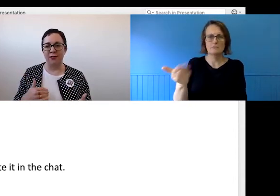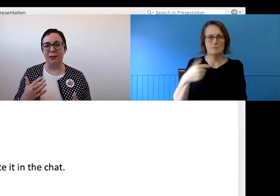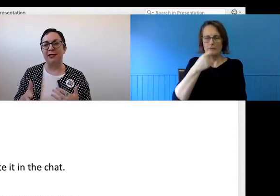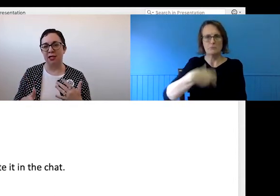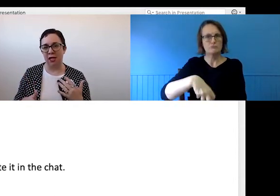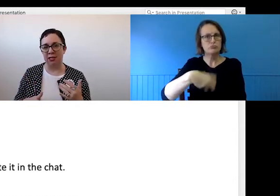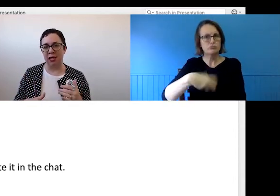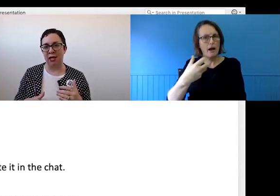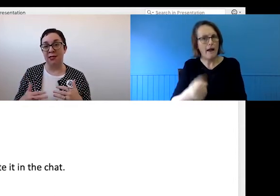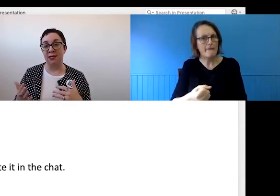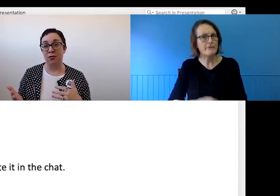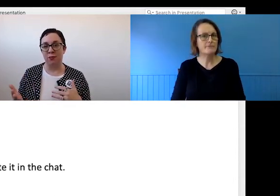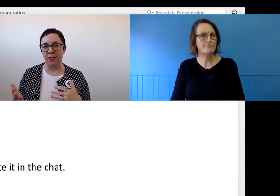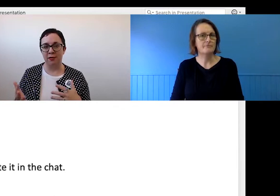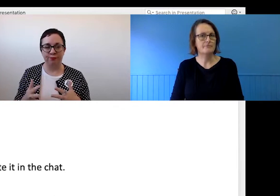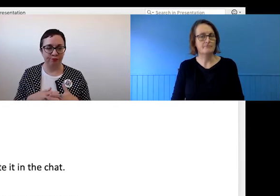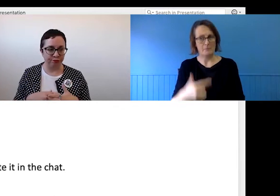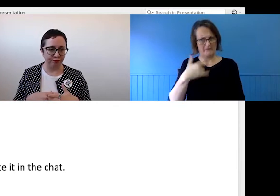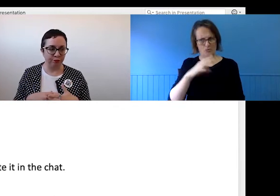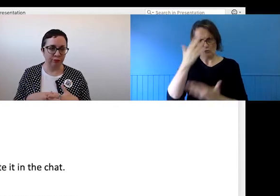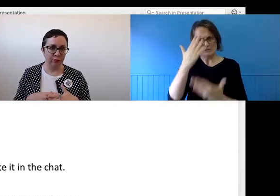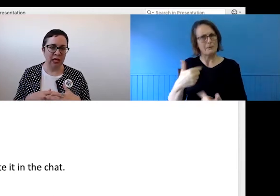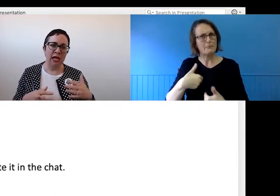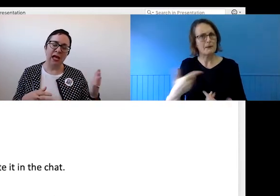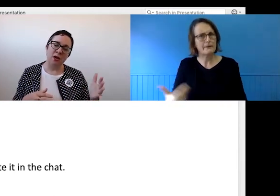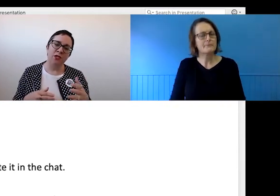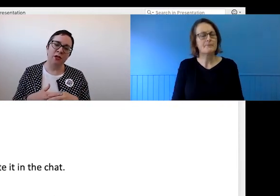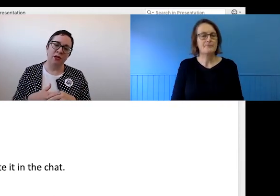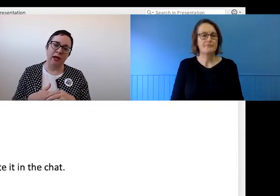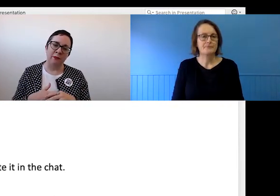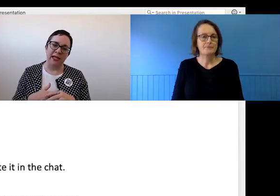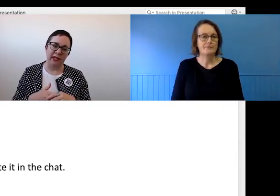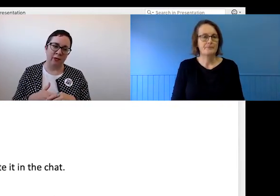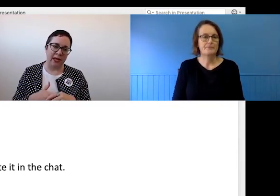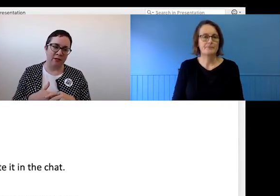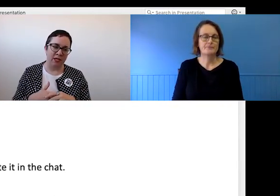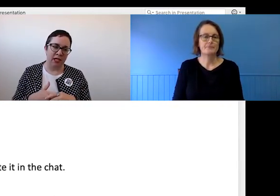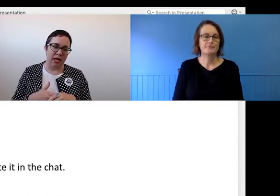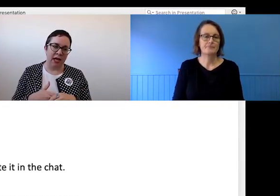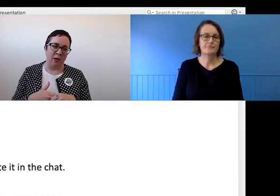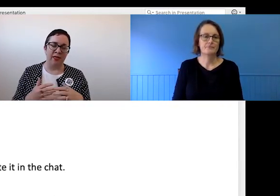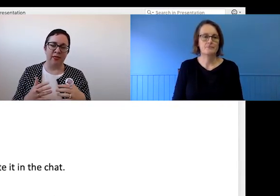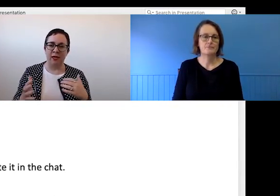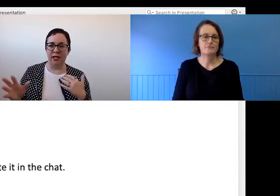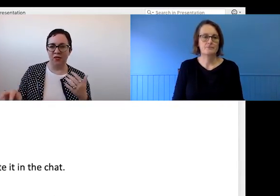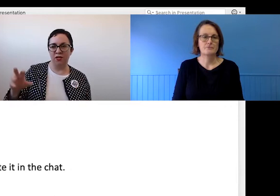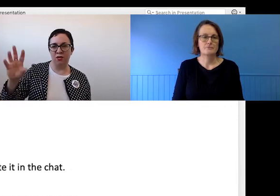multitasking is seen as disrespect. Also be clear about whether gifts or